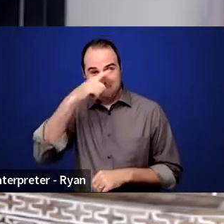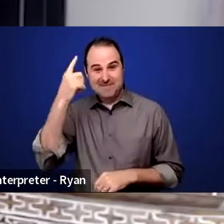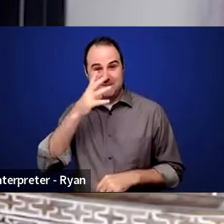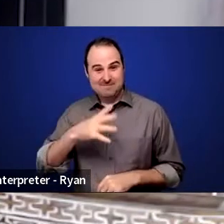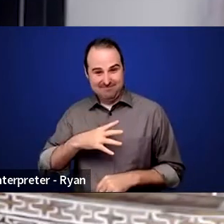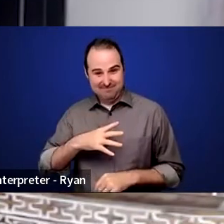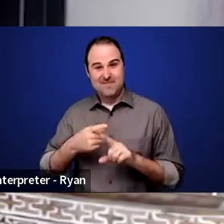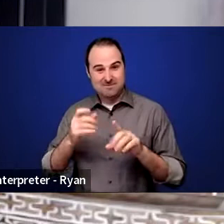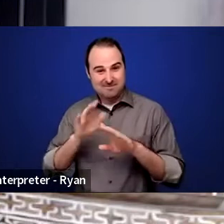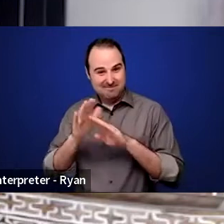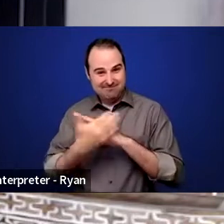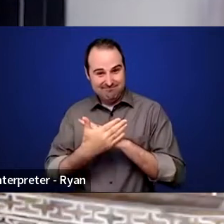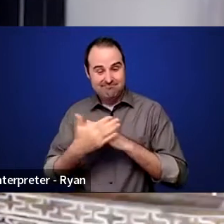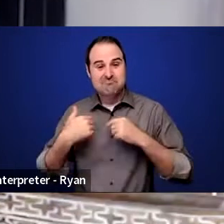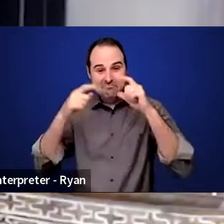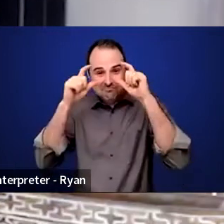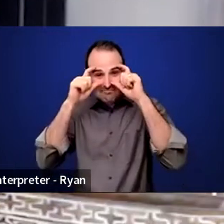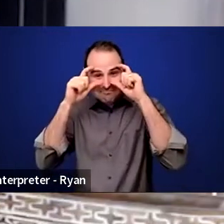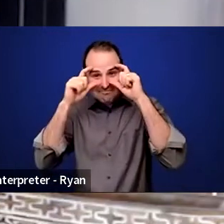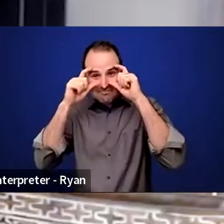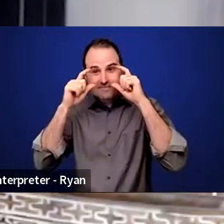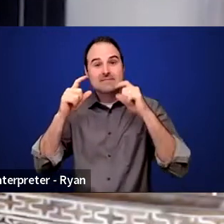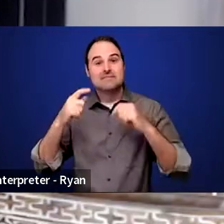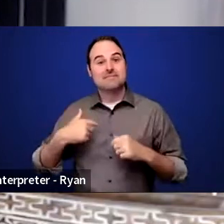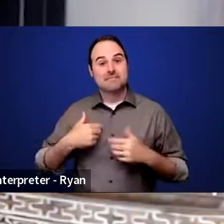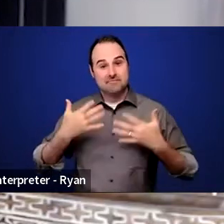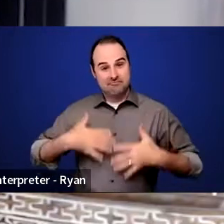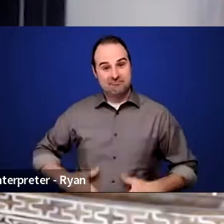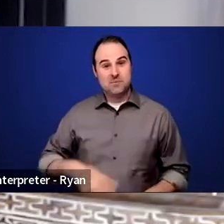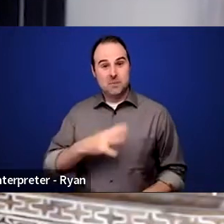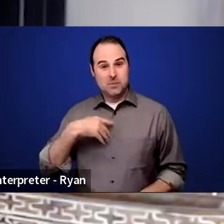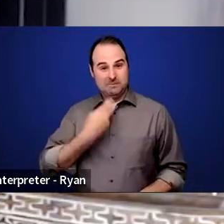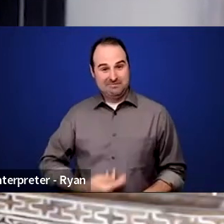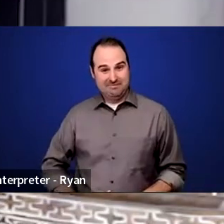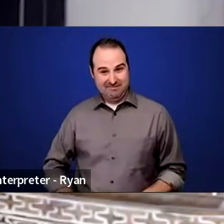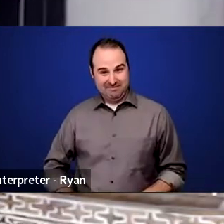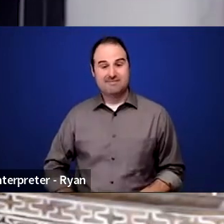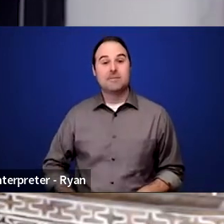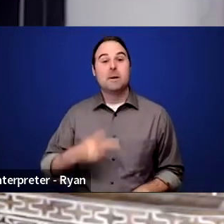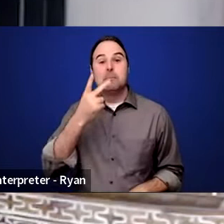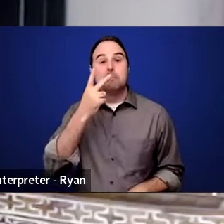I am wearing glasses, a checkered dress, and a brightly colored pink sweater today.